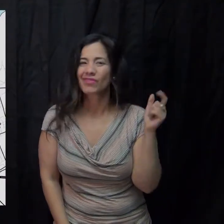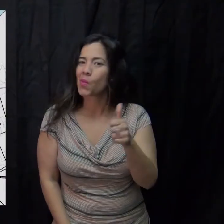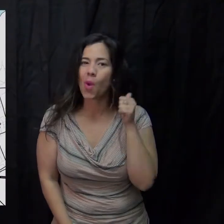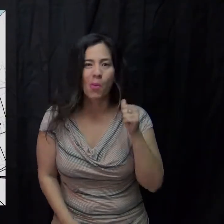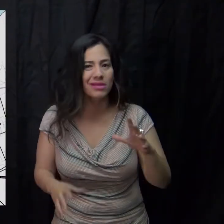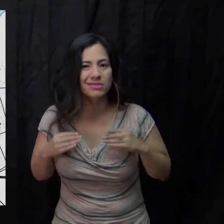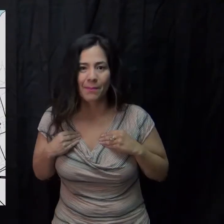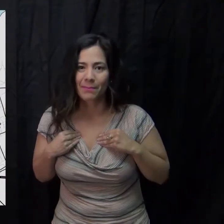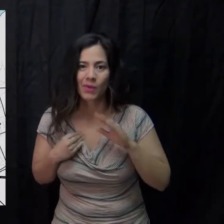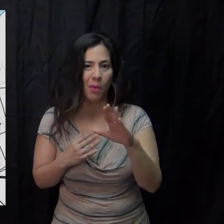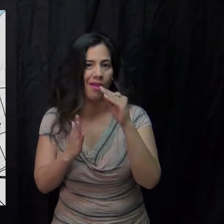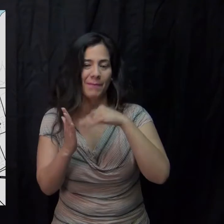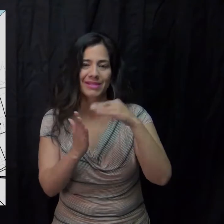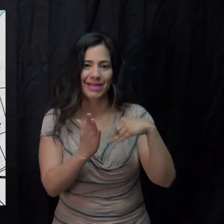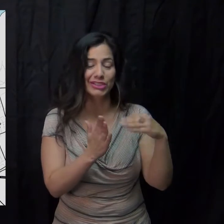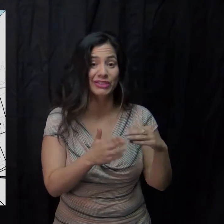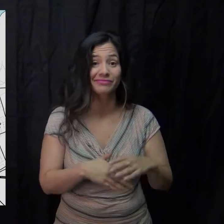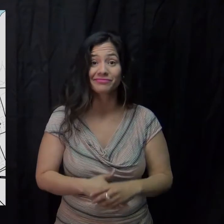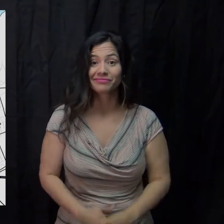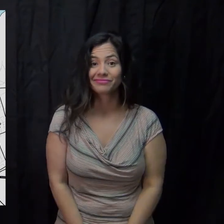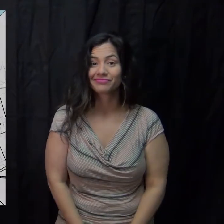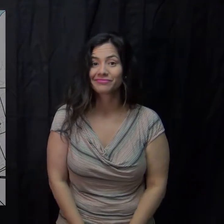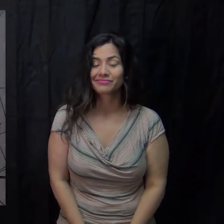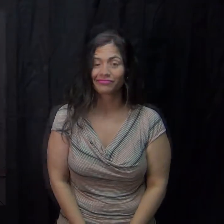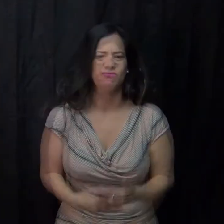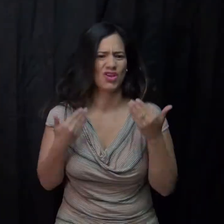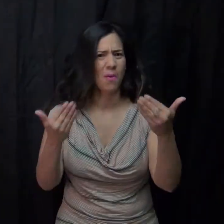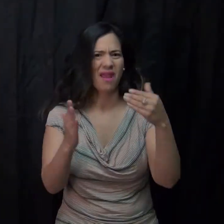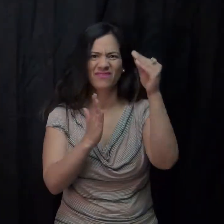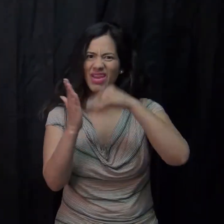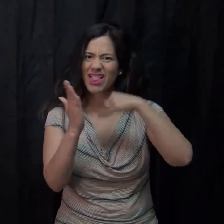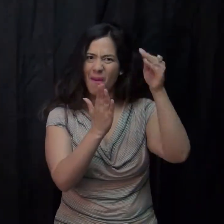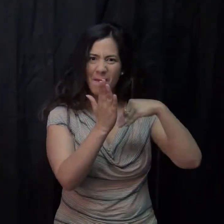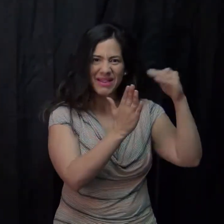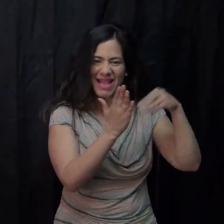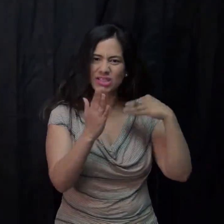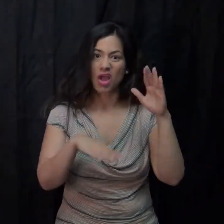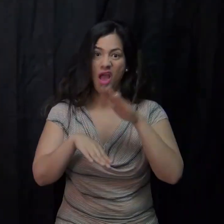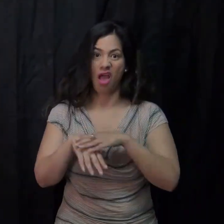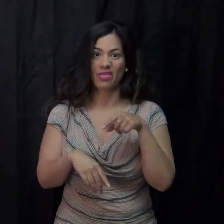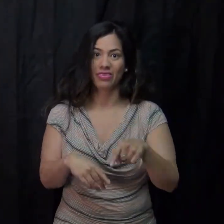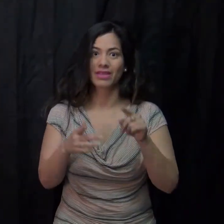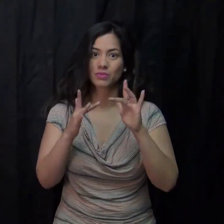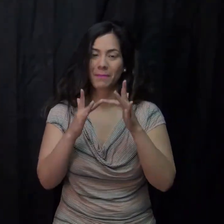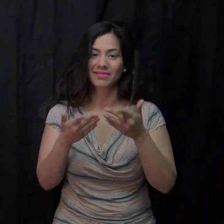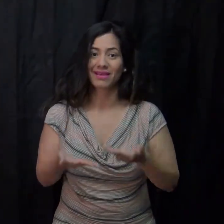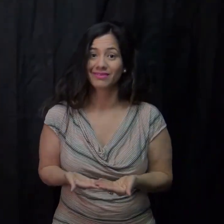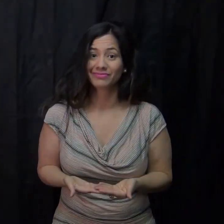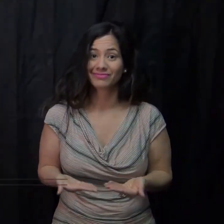They will not accept your applications. Fill the application online at